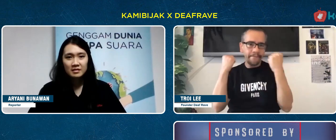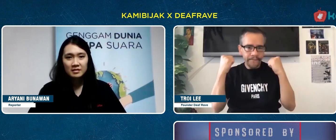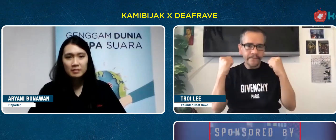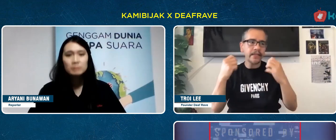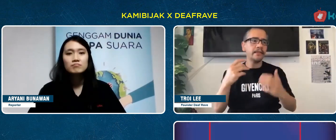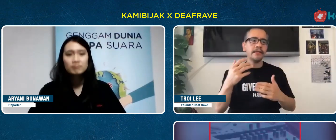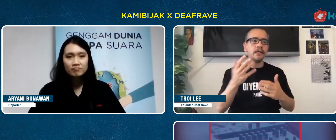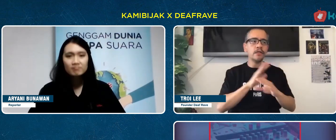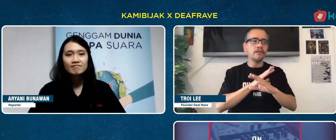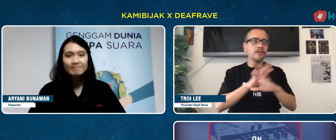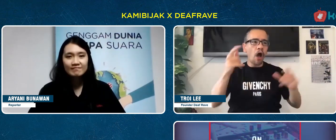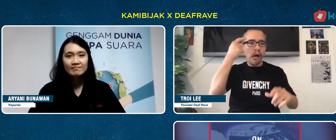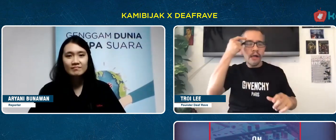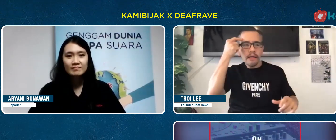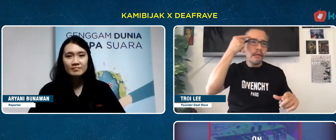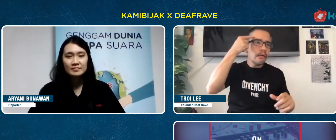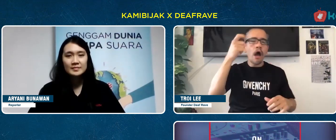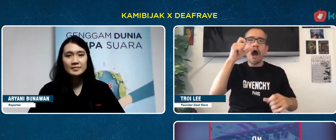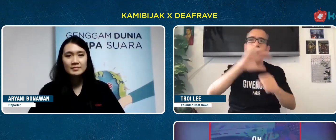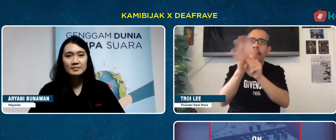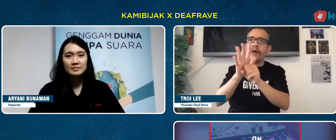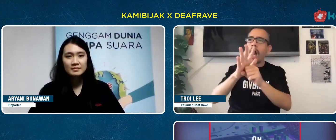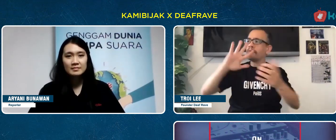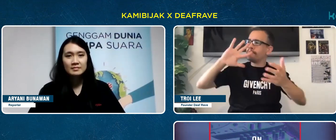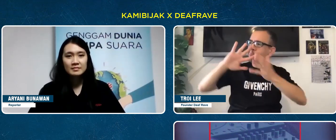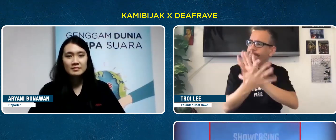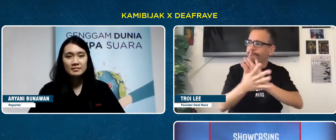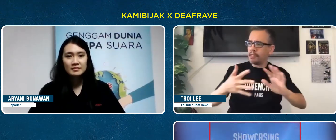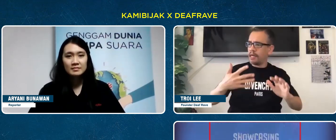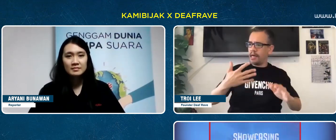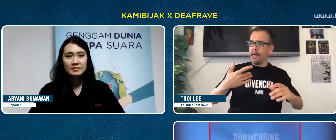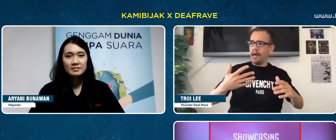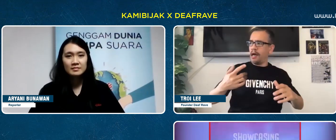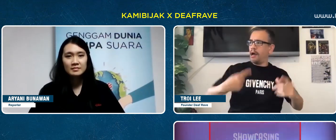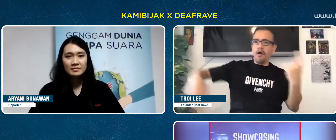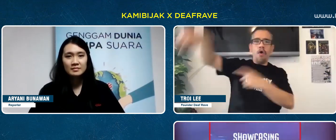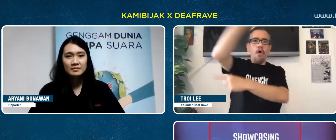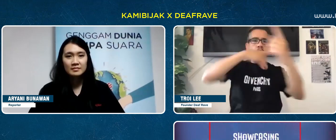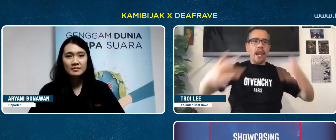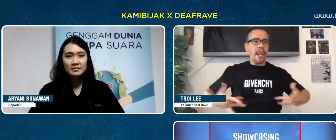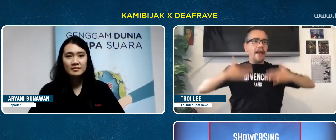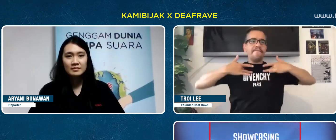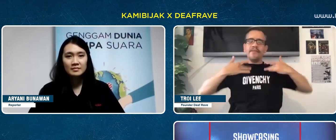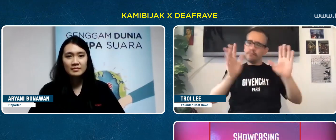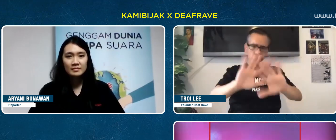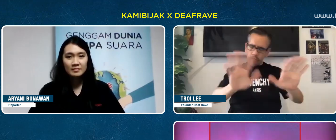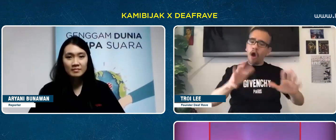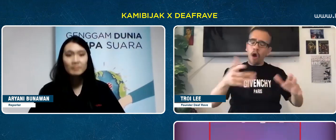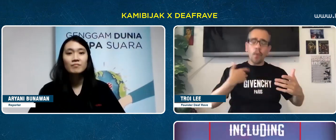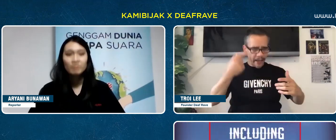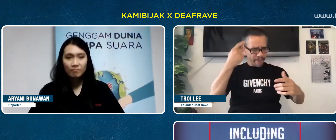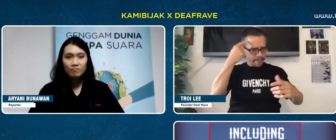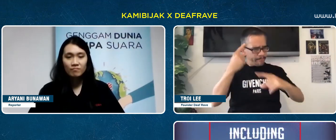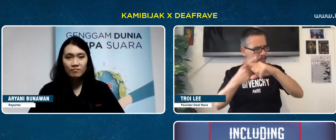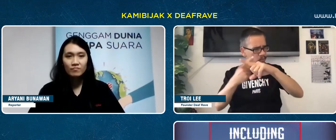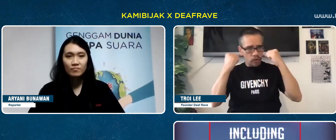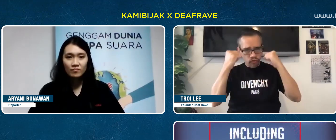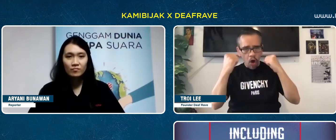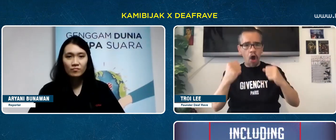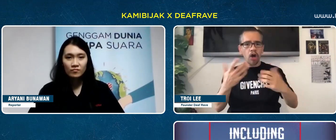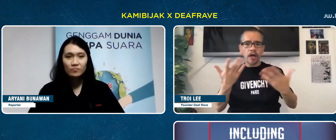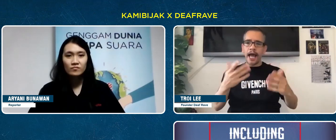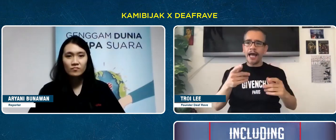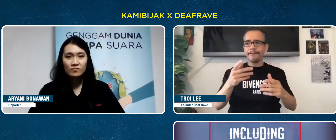and thought that it wasn't covid has changed our lives, stay strong,